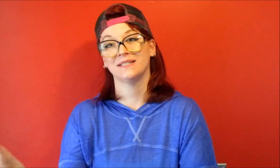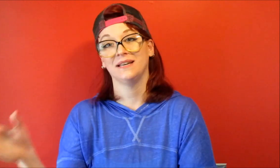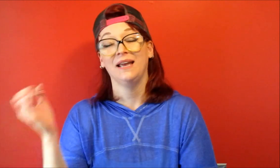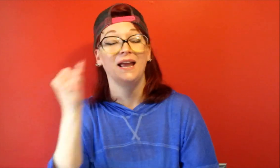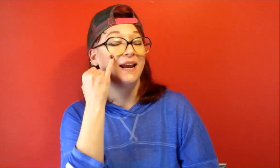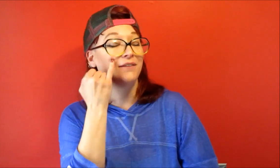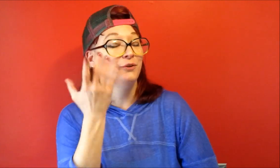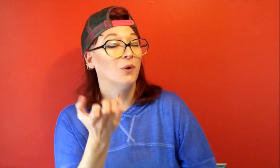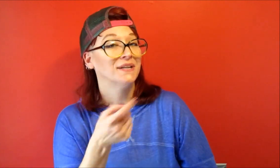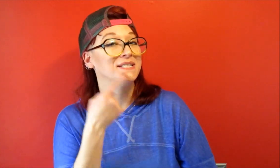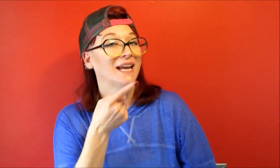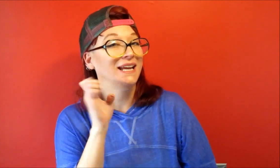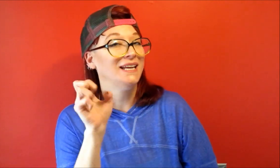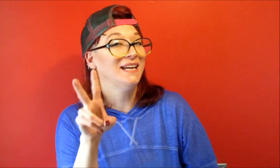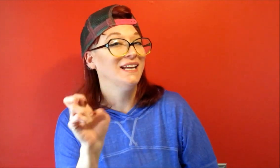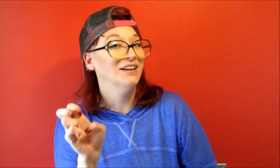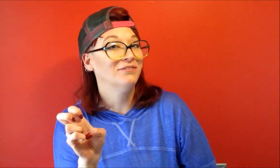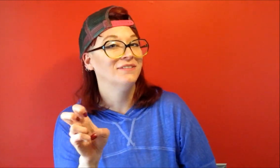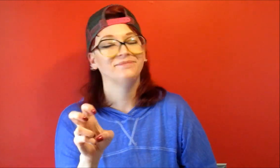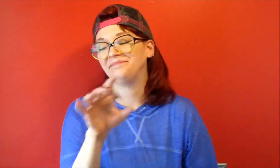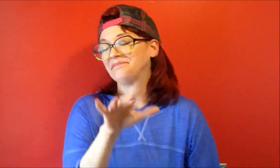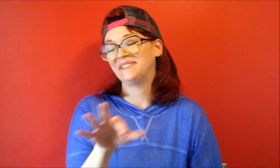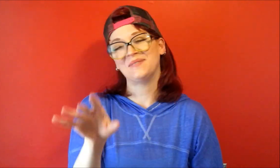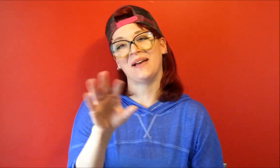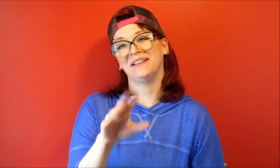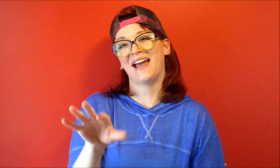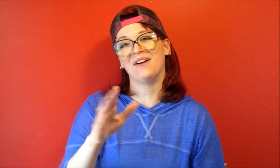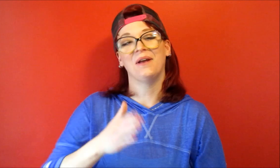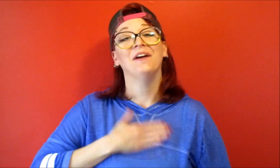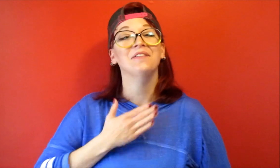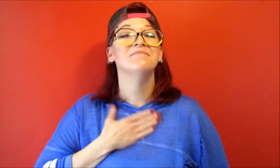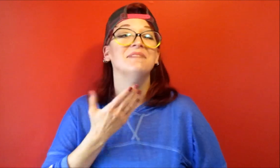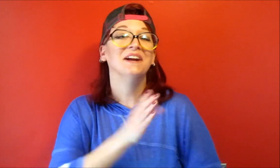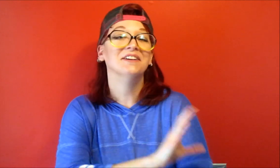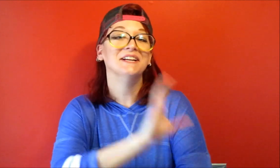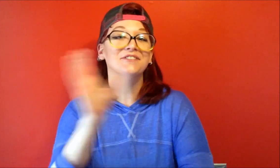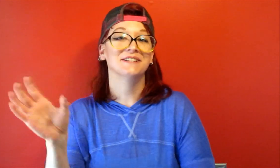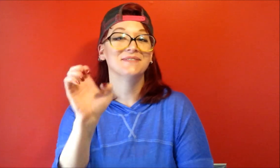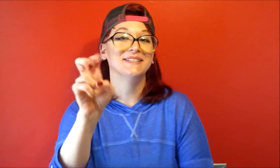and if you want to say Eve spell it out Merry Christmas Eve